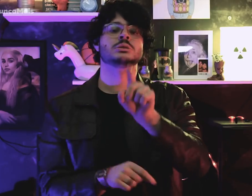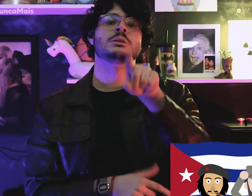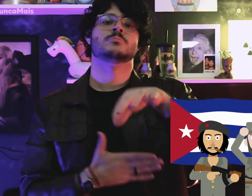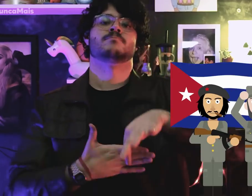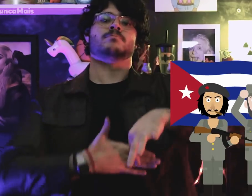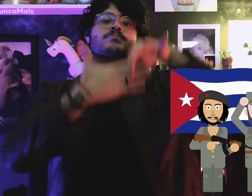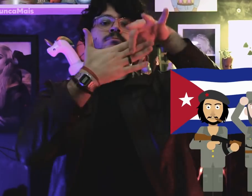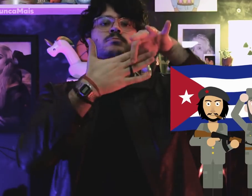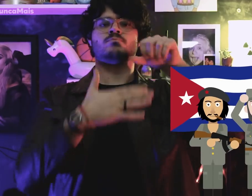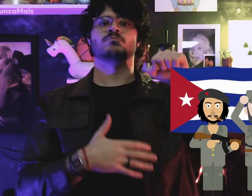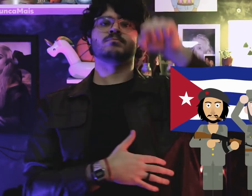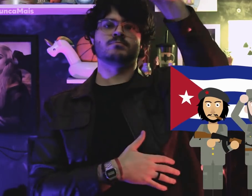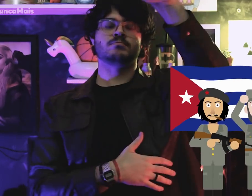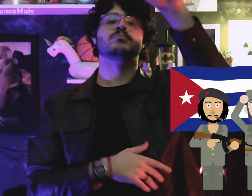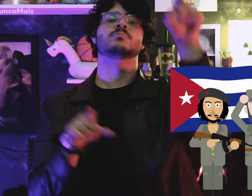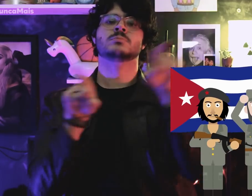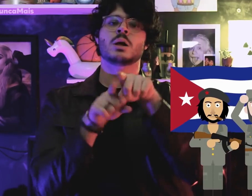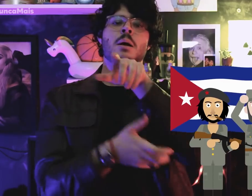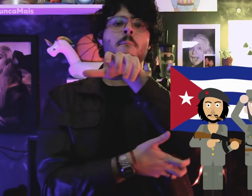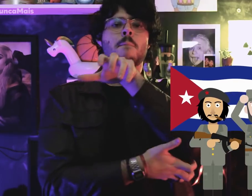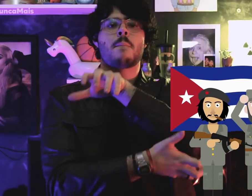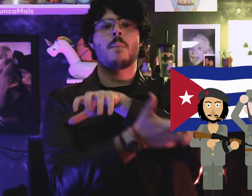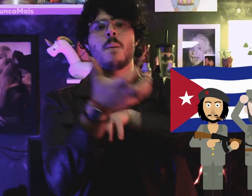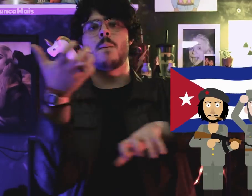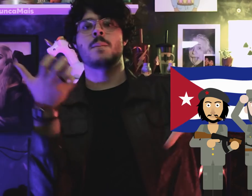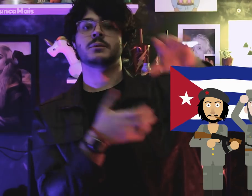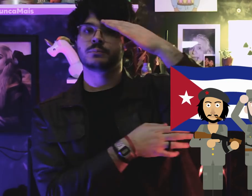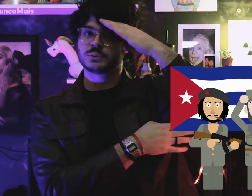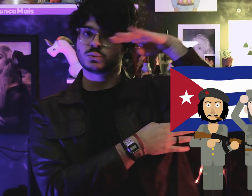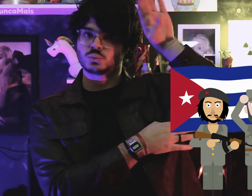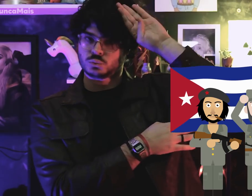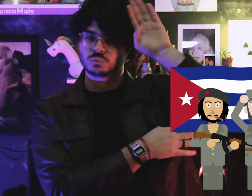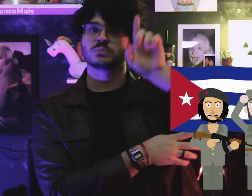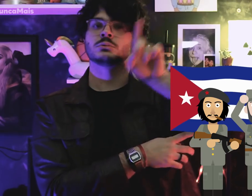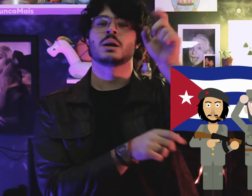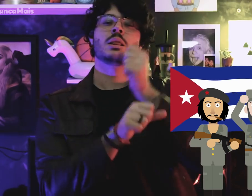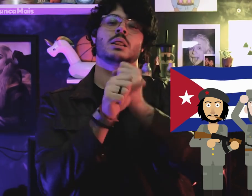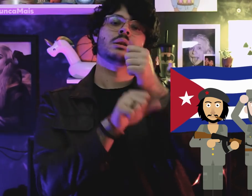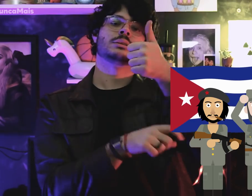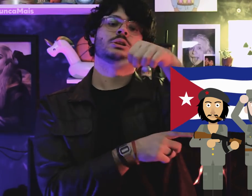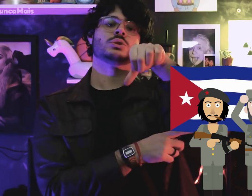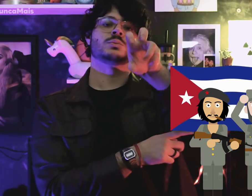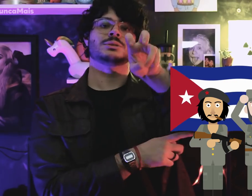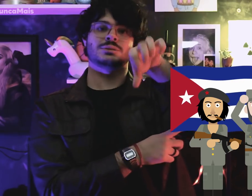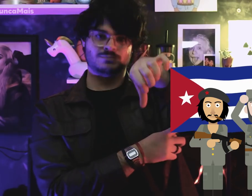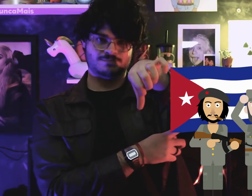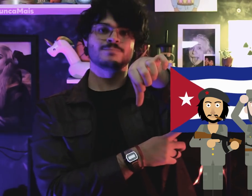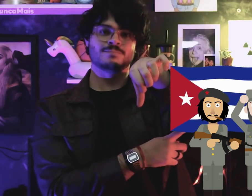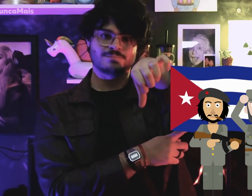communist leaders of Cuban revolution of 1959.